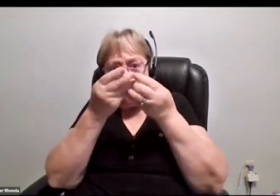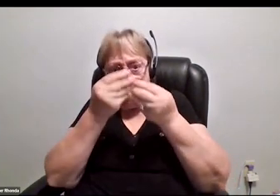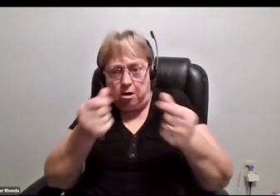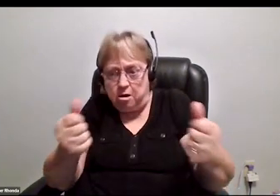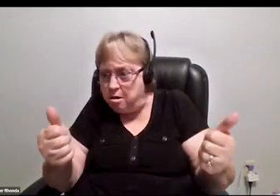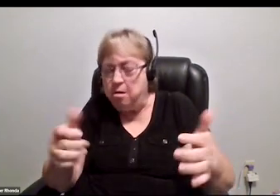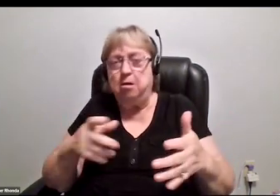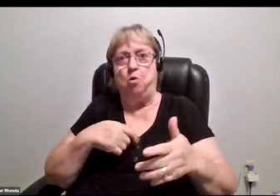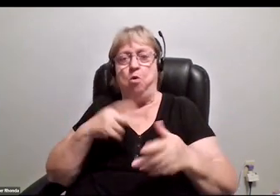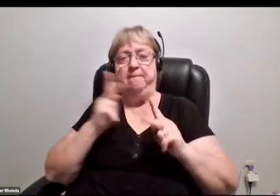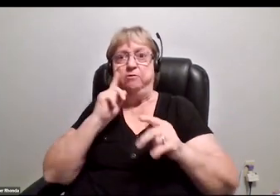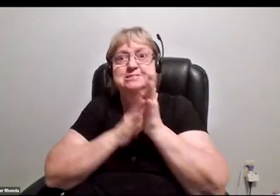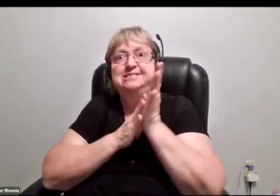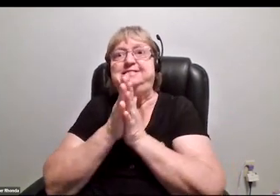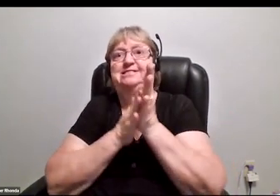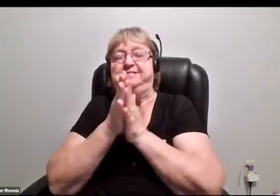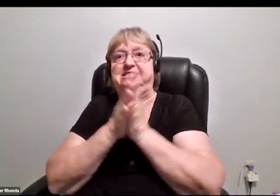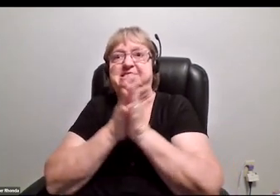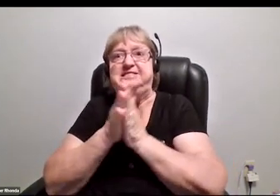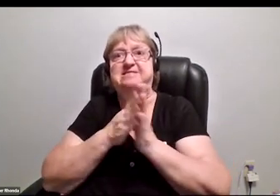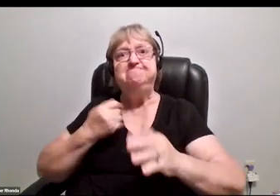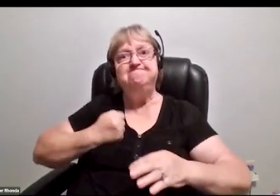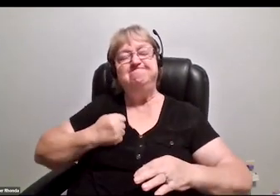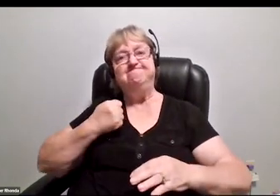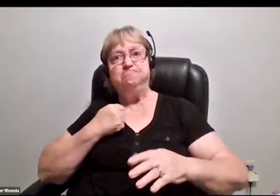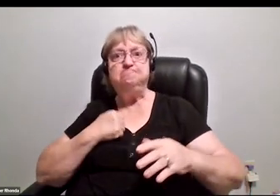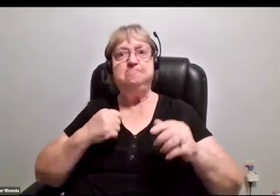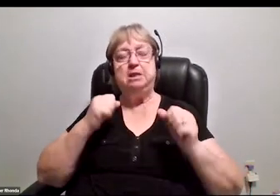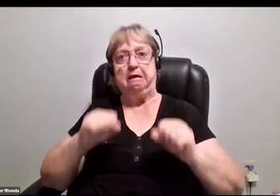to actually be the ones running the new dawn of technology.